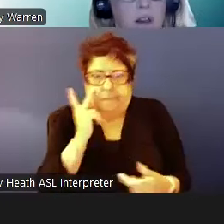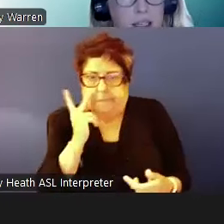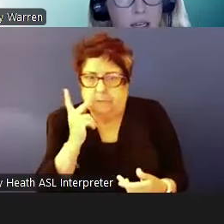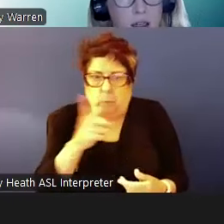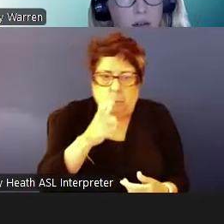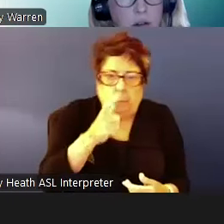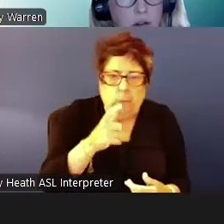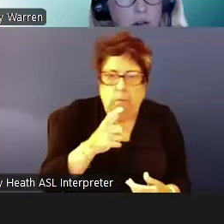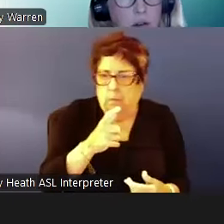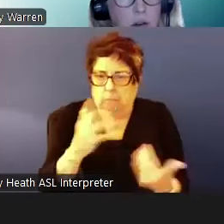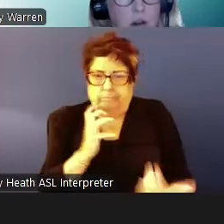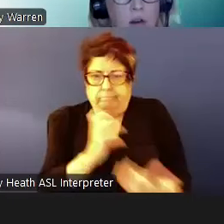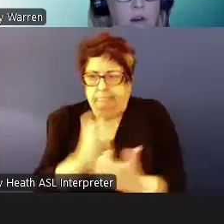DR RICHARD CHO: